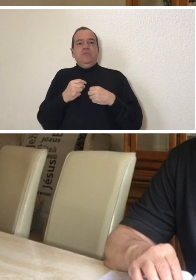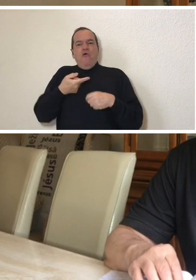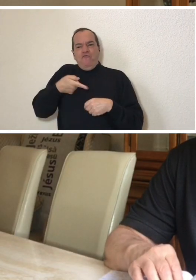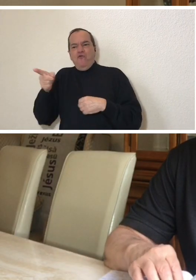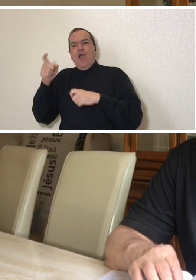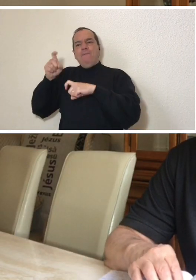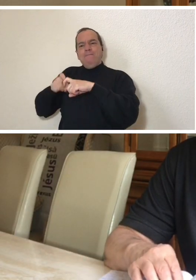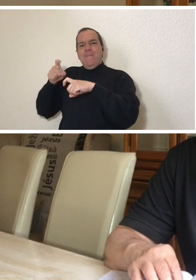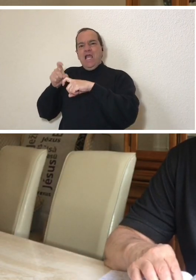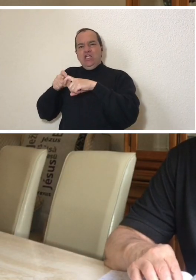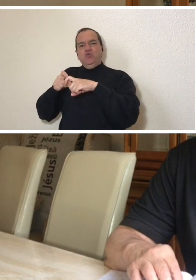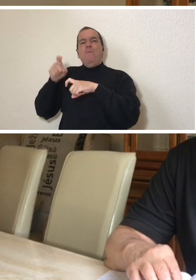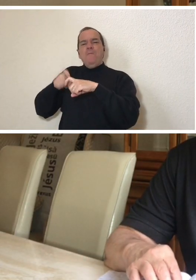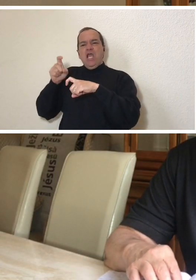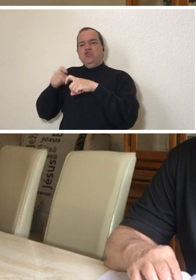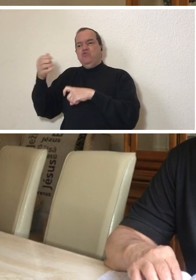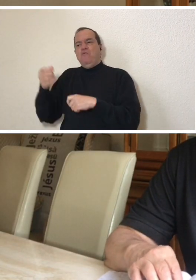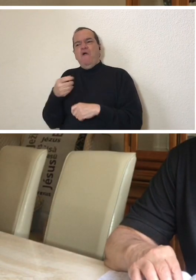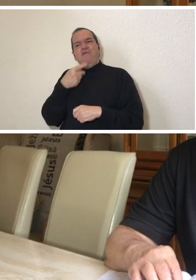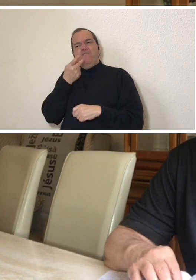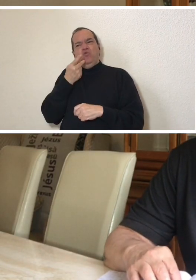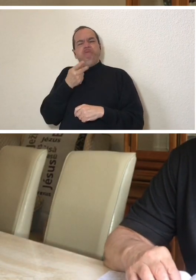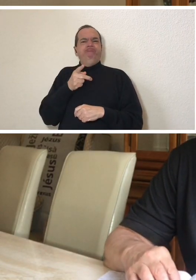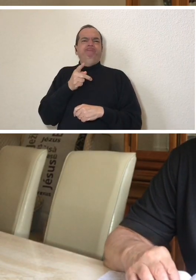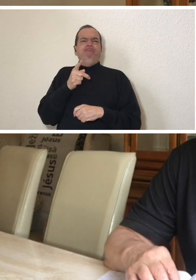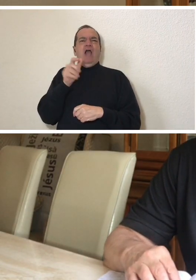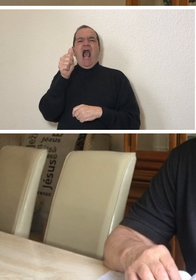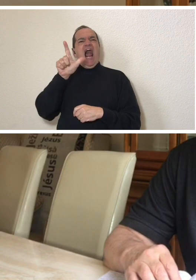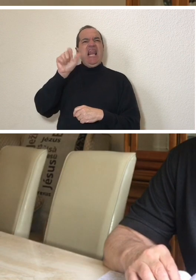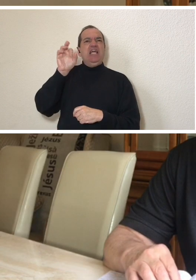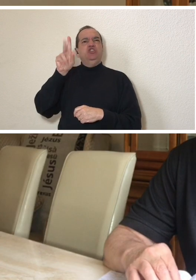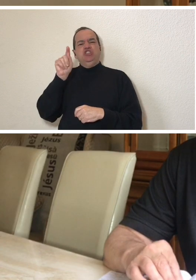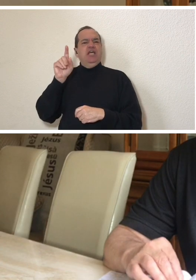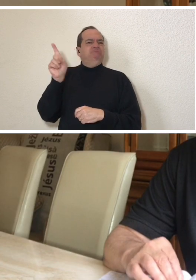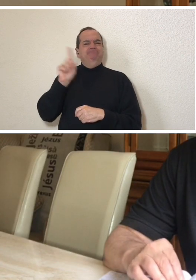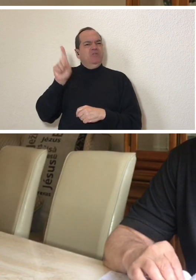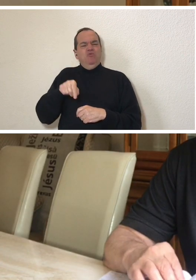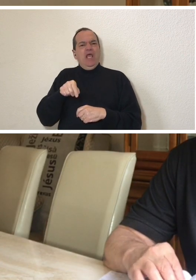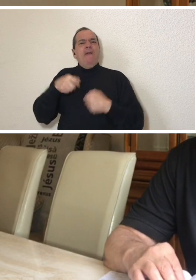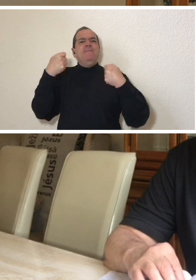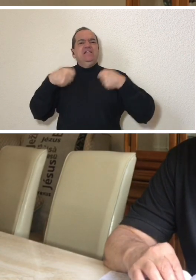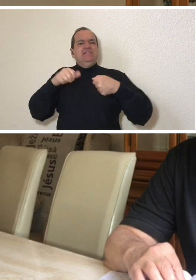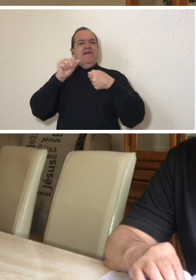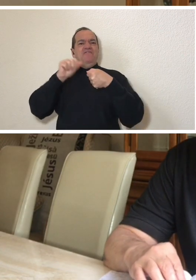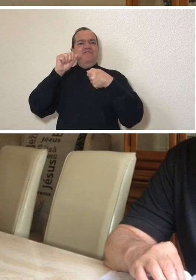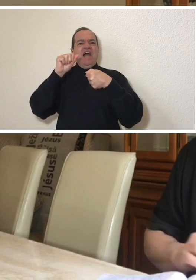and the doctor asked me to get an MRI of my head.